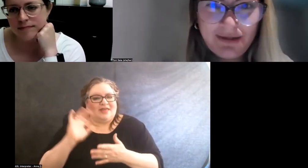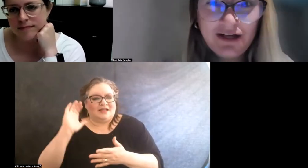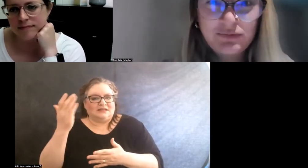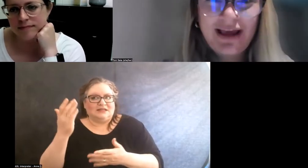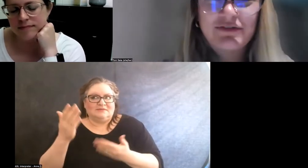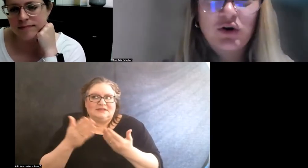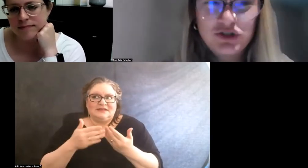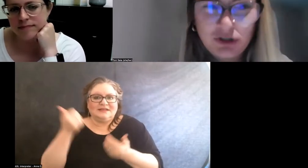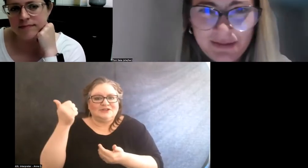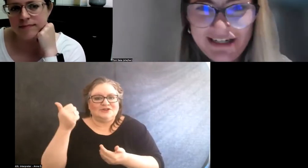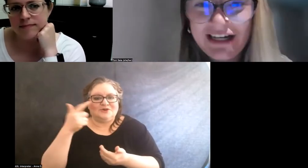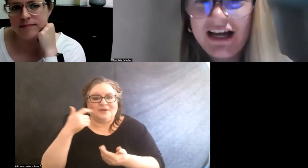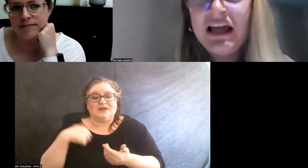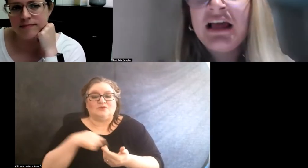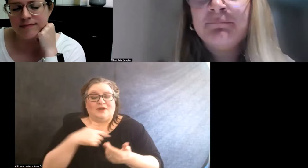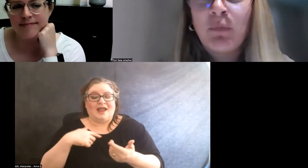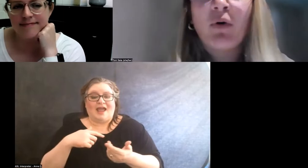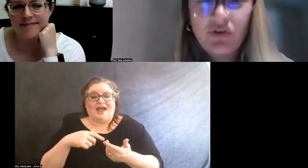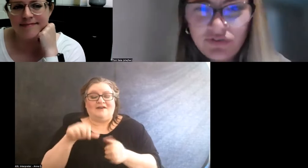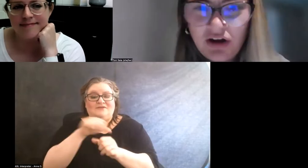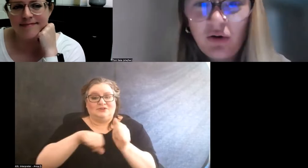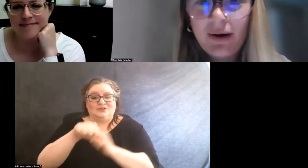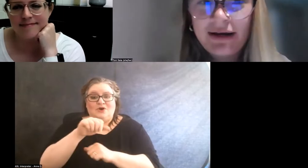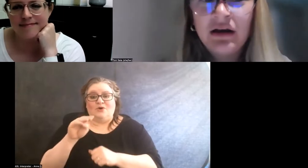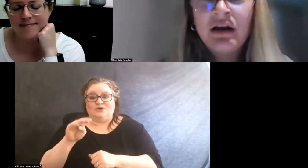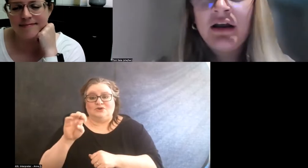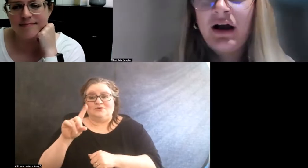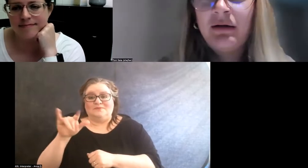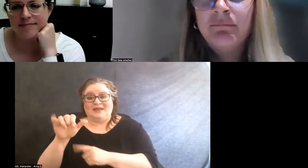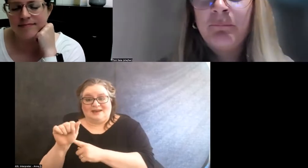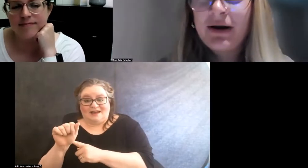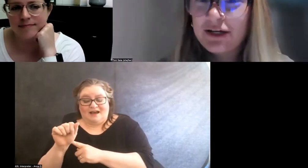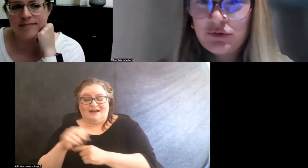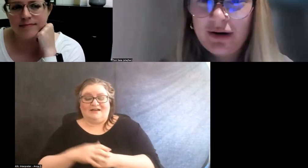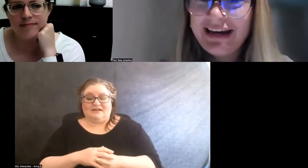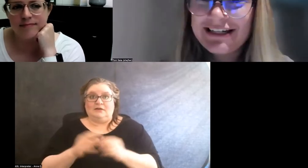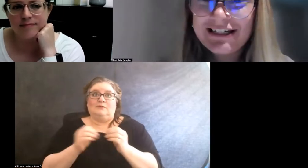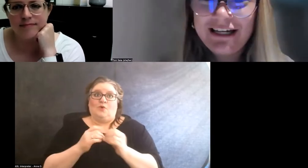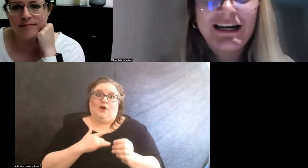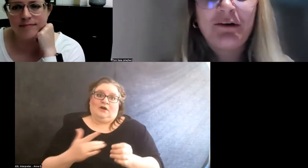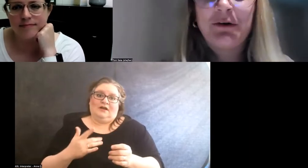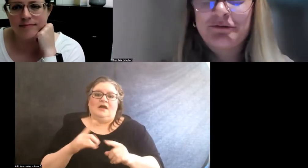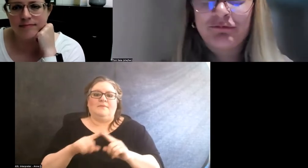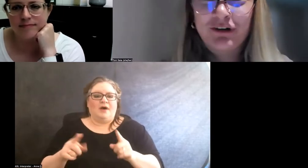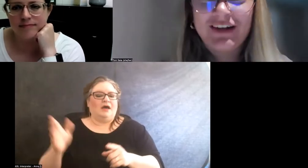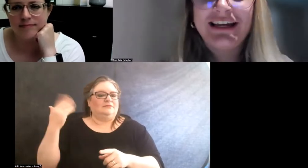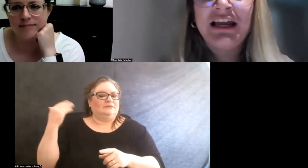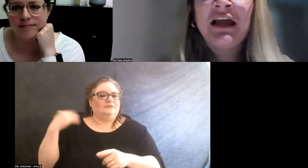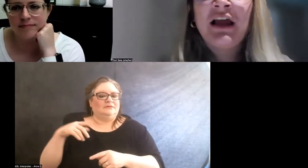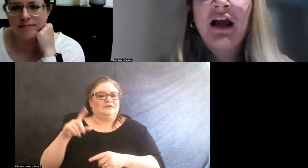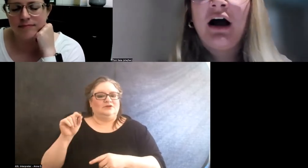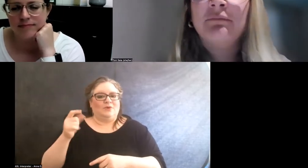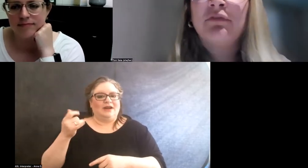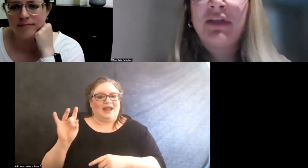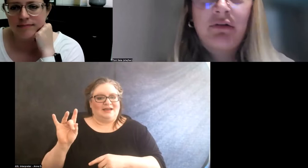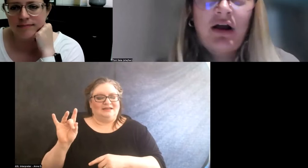because we have social media more so. But in 2018, it was really there.